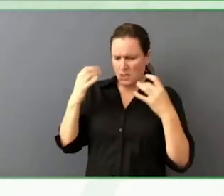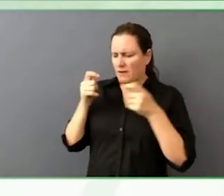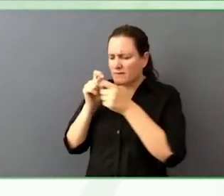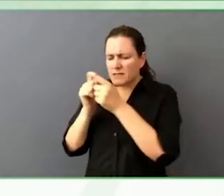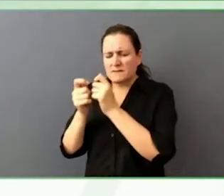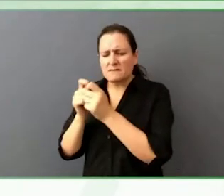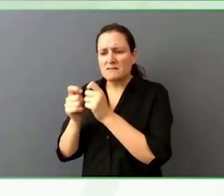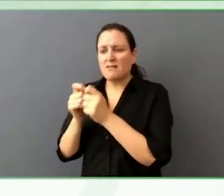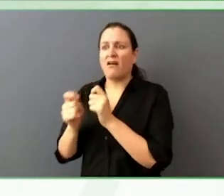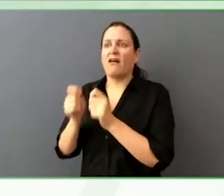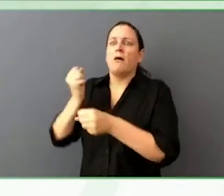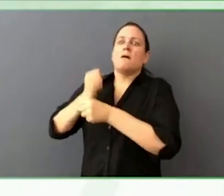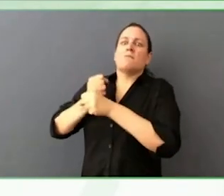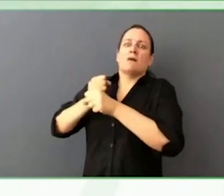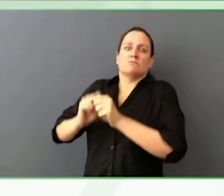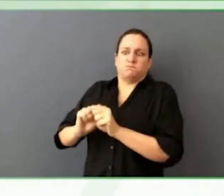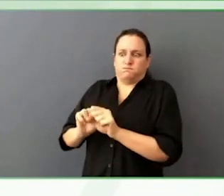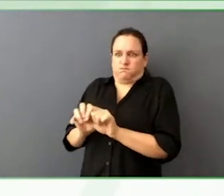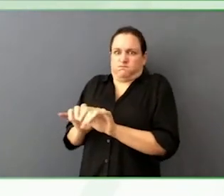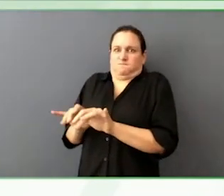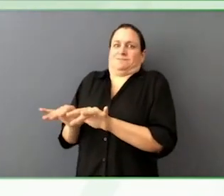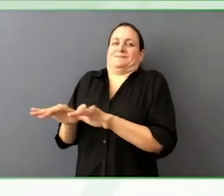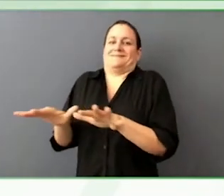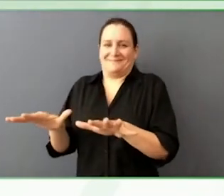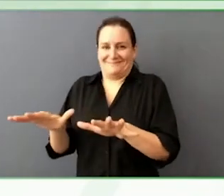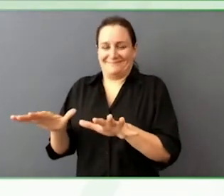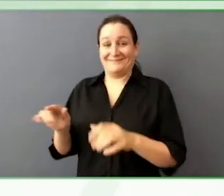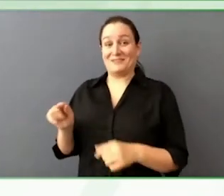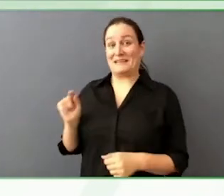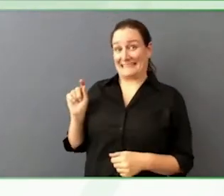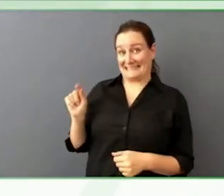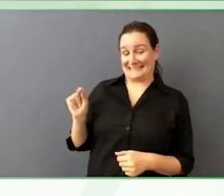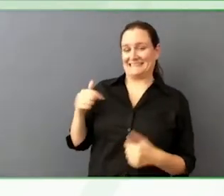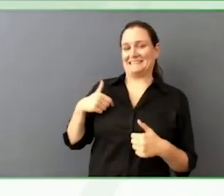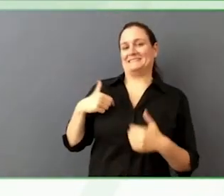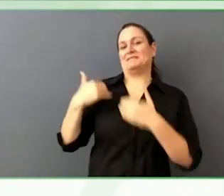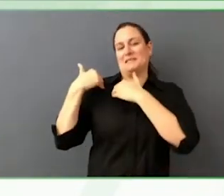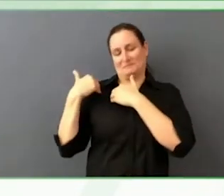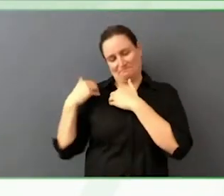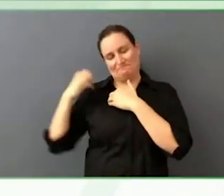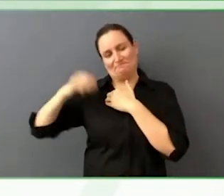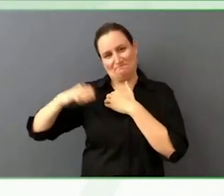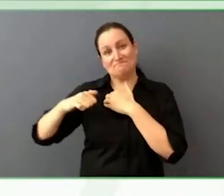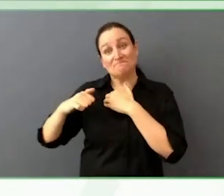That group was the start of the education aspect, cannot just be me,